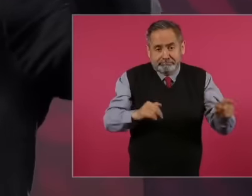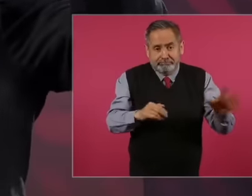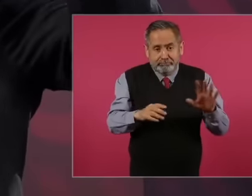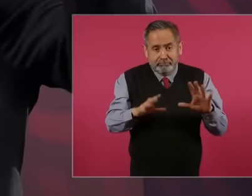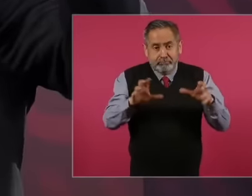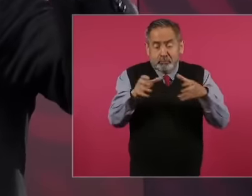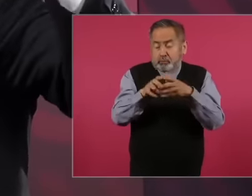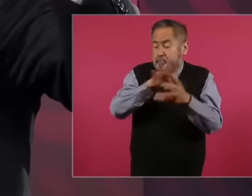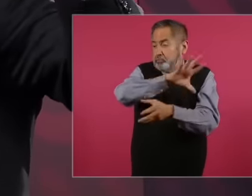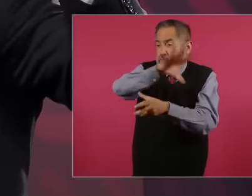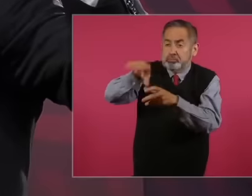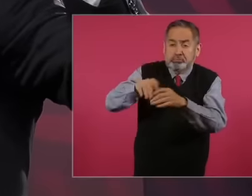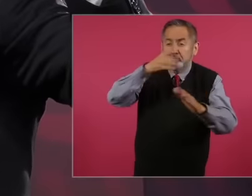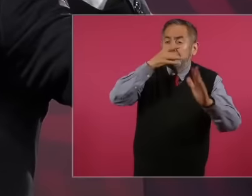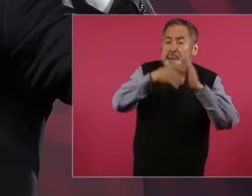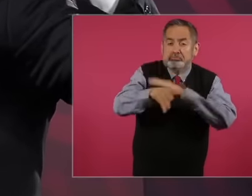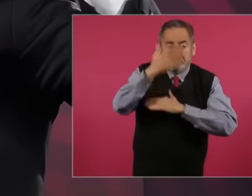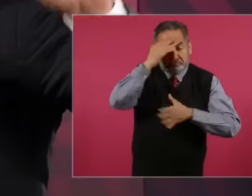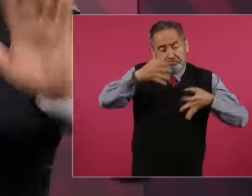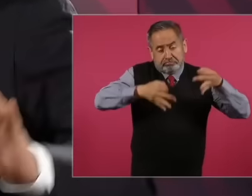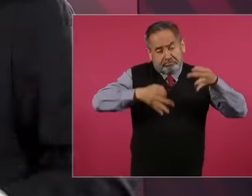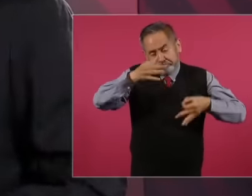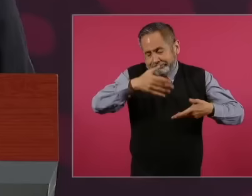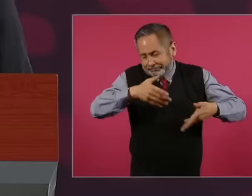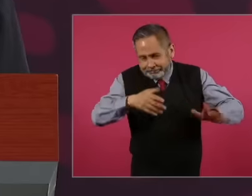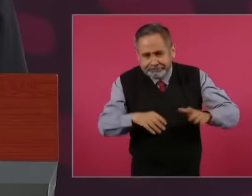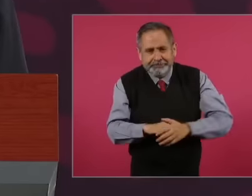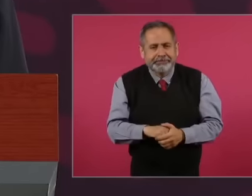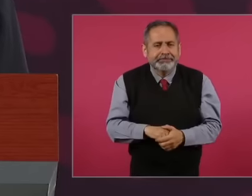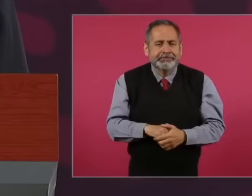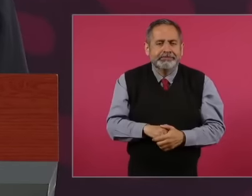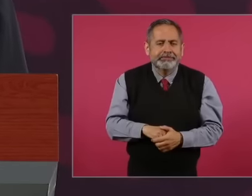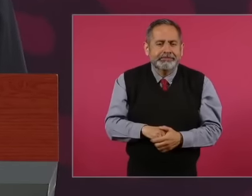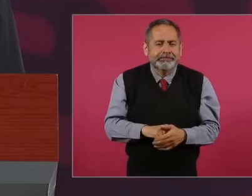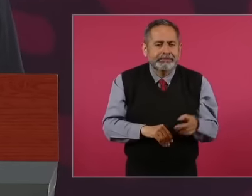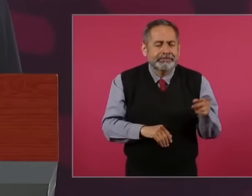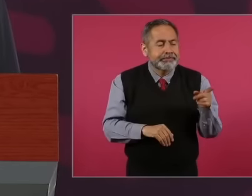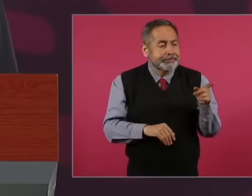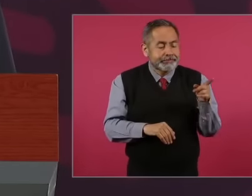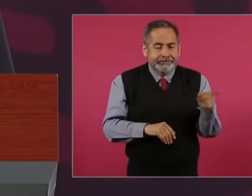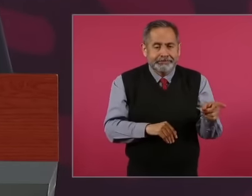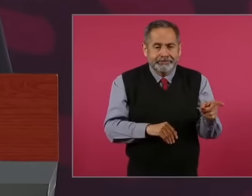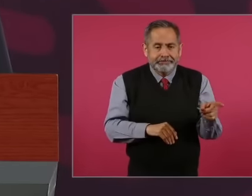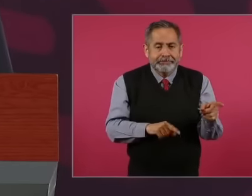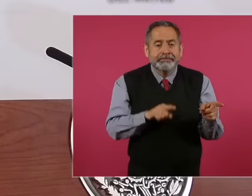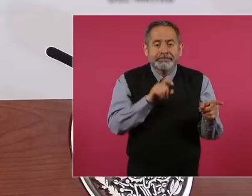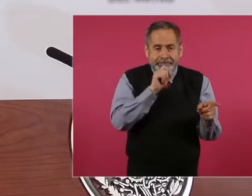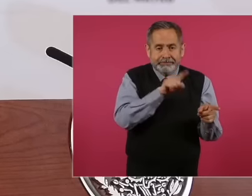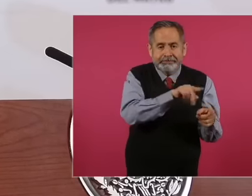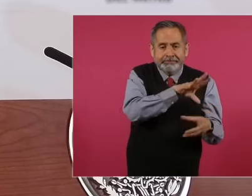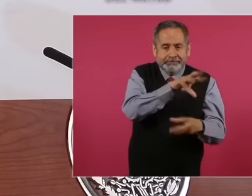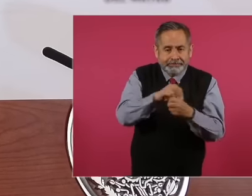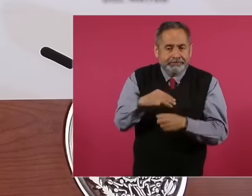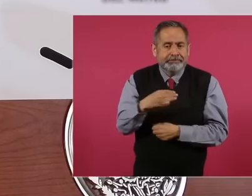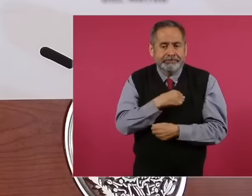he is a member of the National College